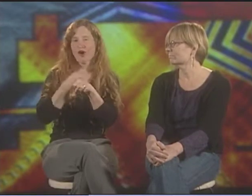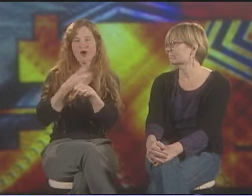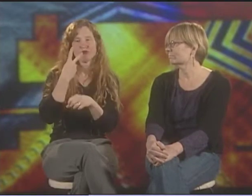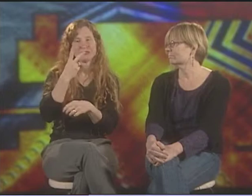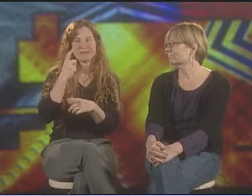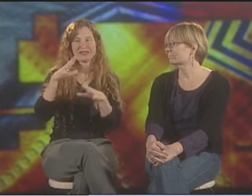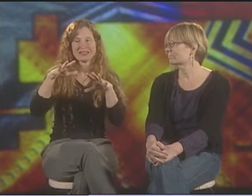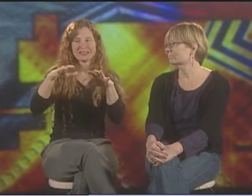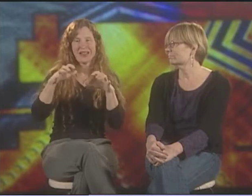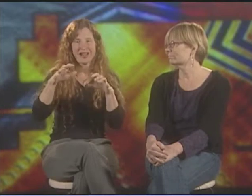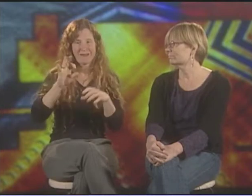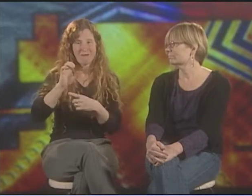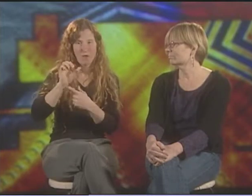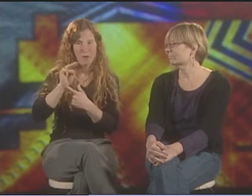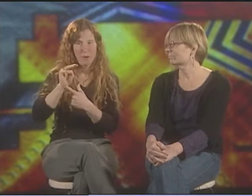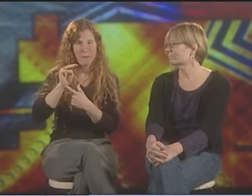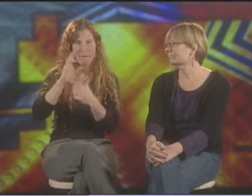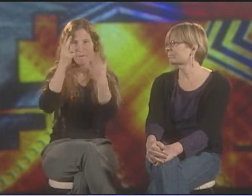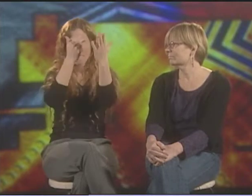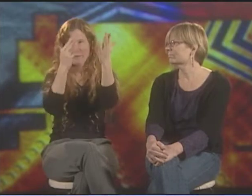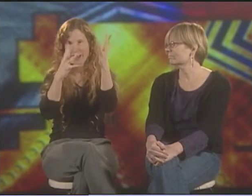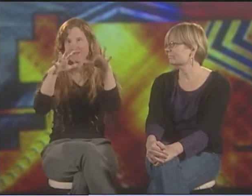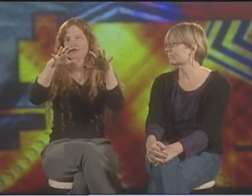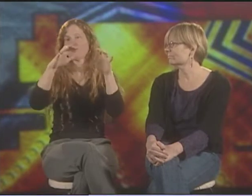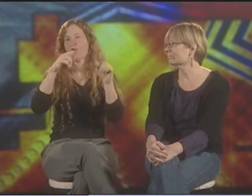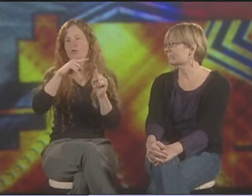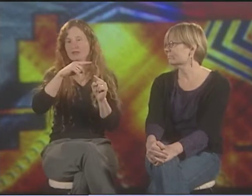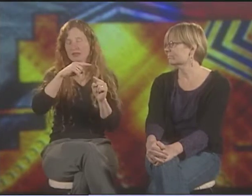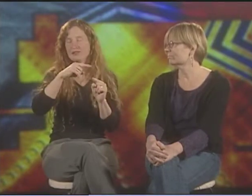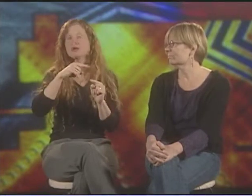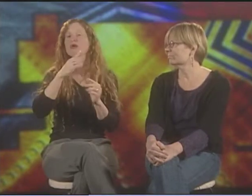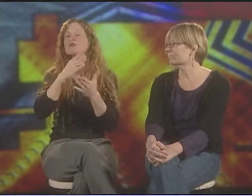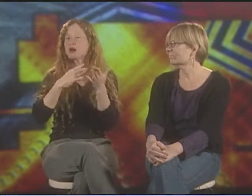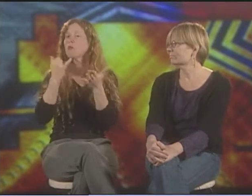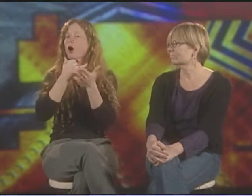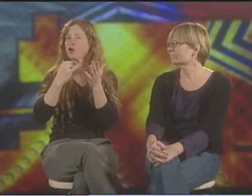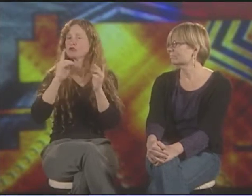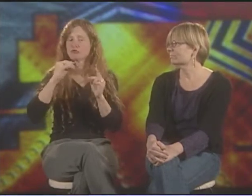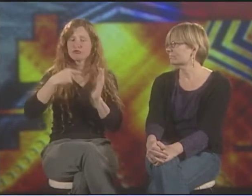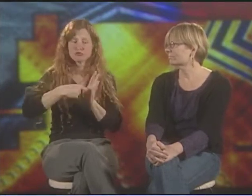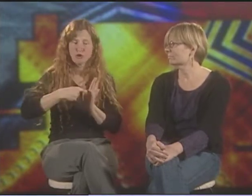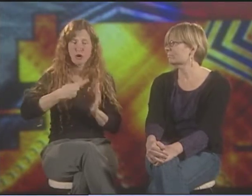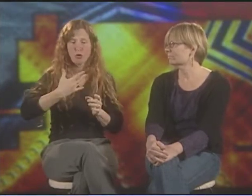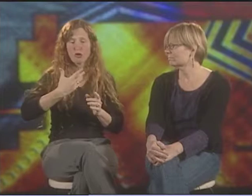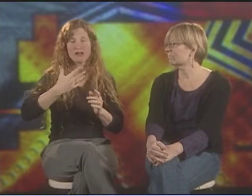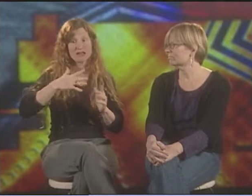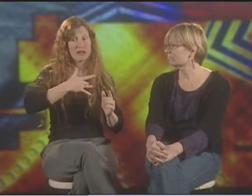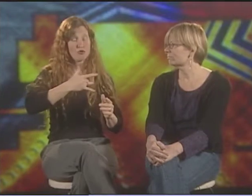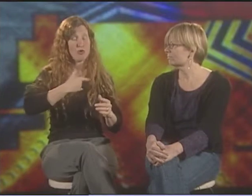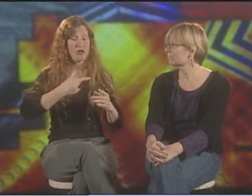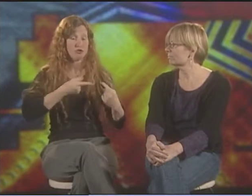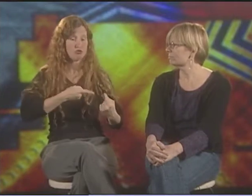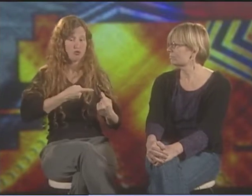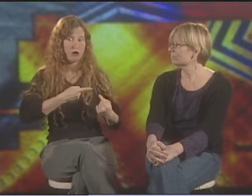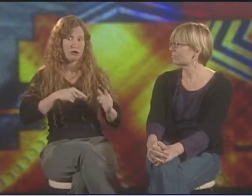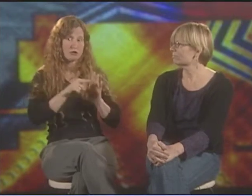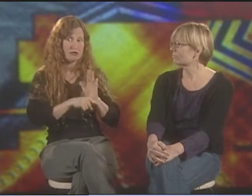VISUAL ART IS DIFFICULT TO SEE. IT'S A FROZEN FORM BECAUSE ONCE IT'S ON THE PAGE OR THE CANVAS, WHATEVER, IT'S STATIC. IT'S NOT MOVING.